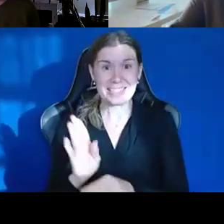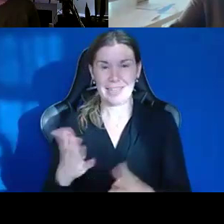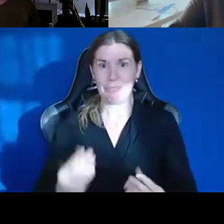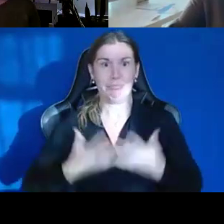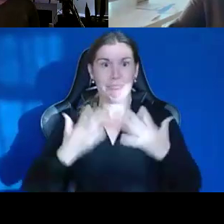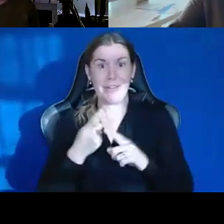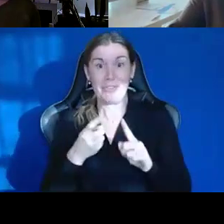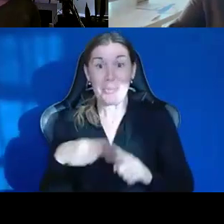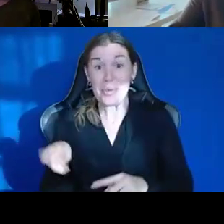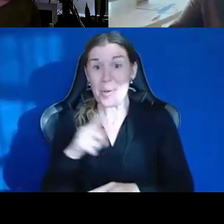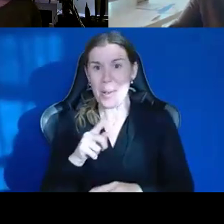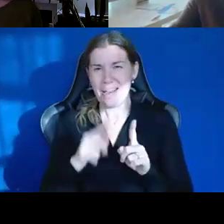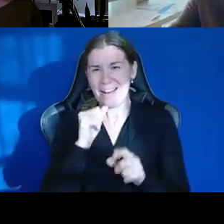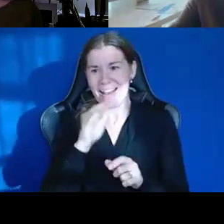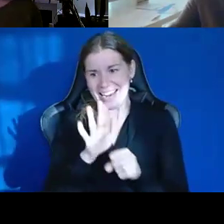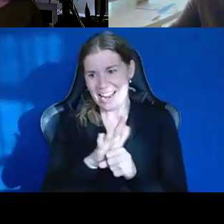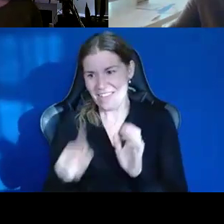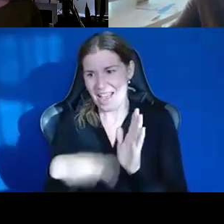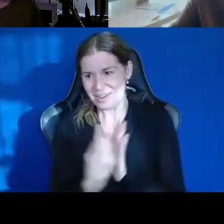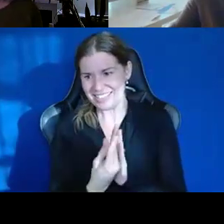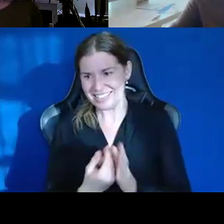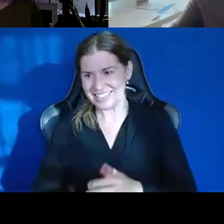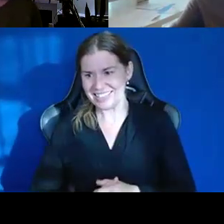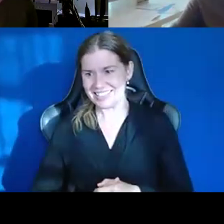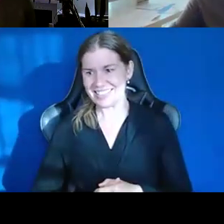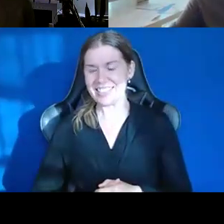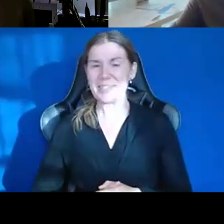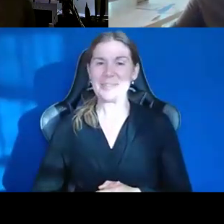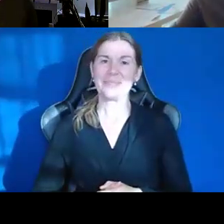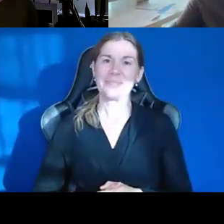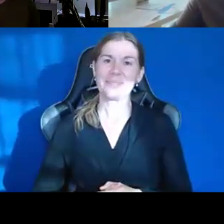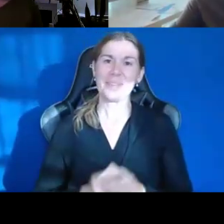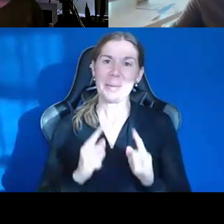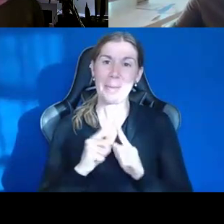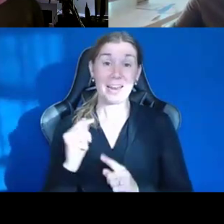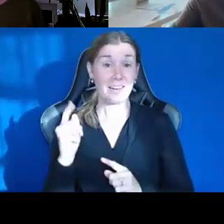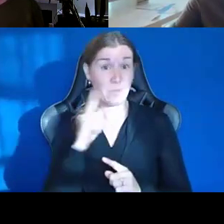Although there aren't enough hours in the day for that, so I'm not going to do it, but, there are a few more, I might.